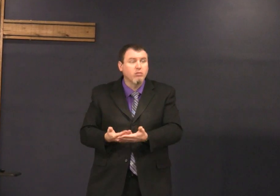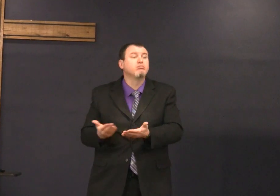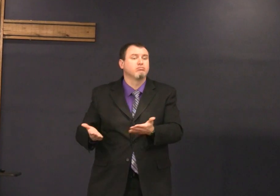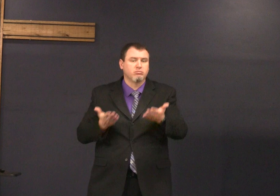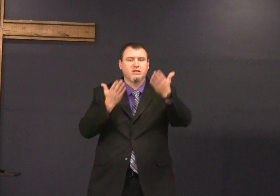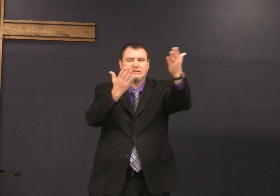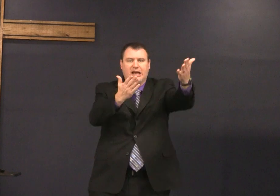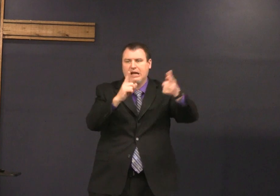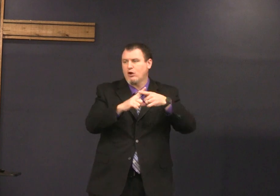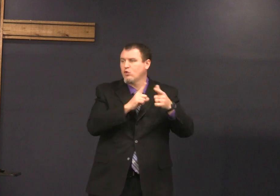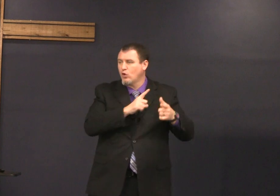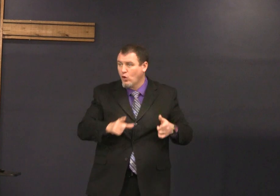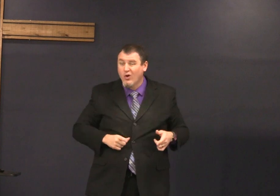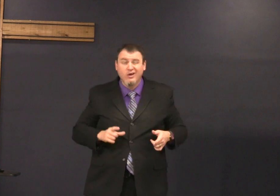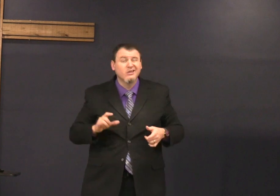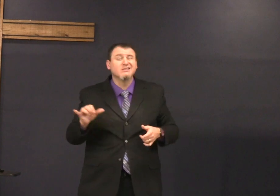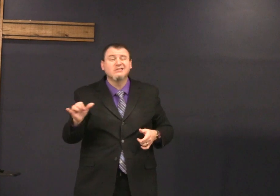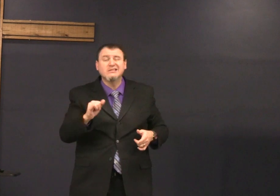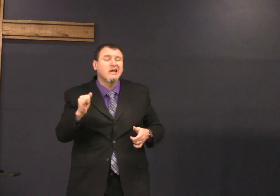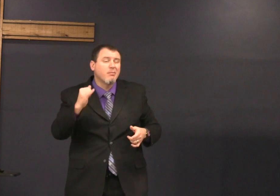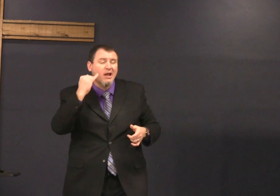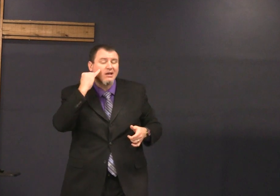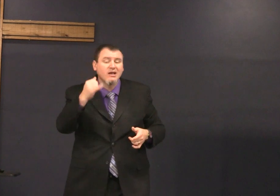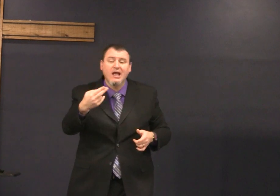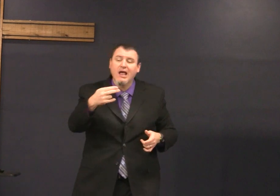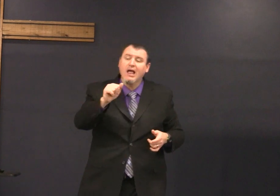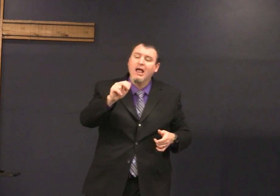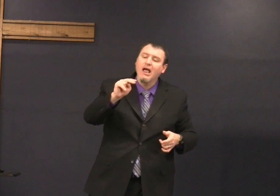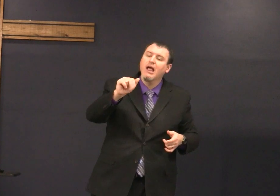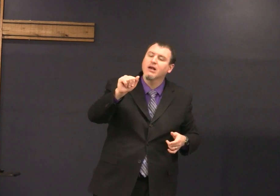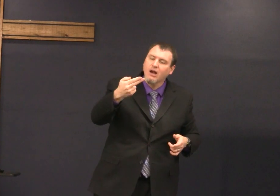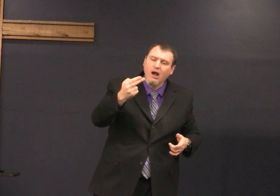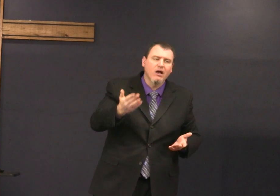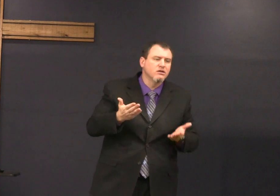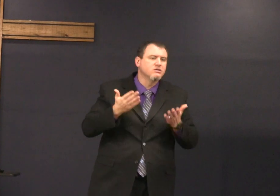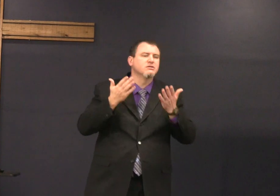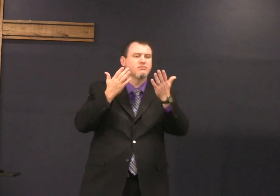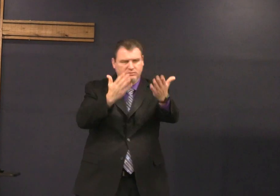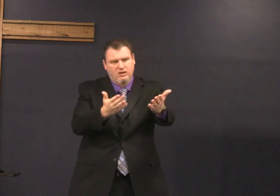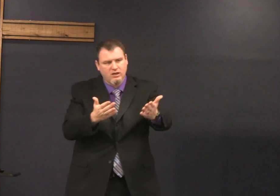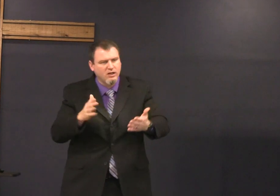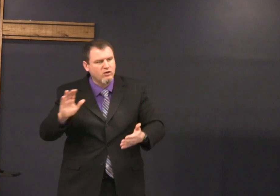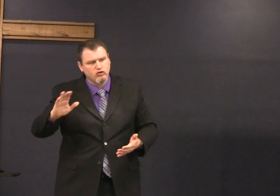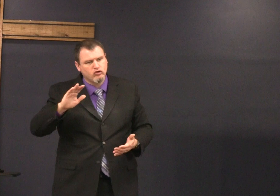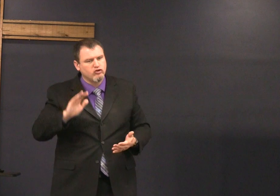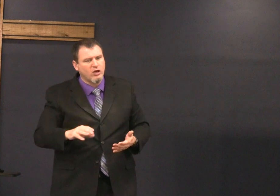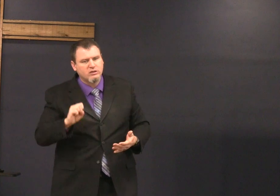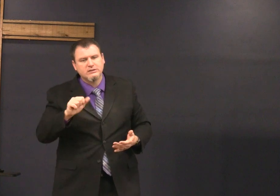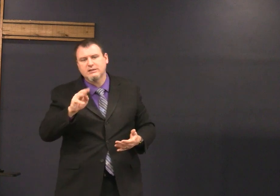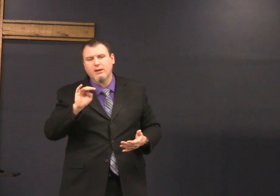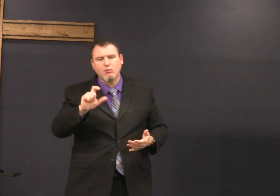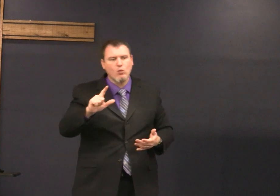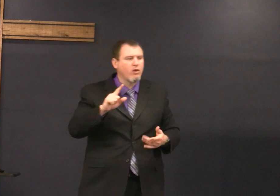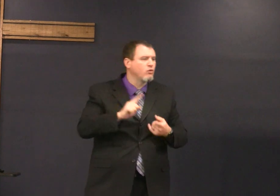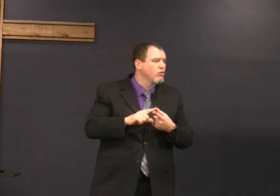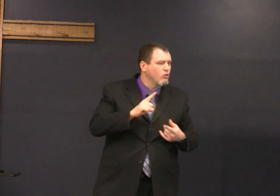Lord and so they brought their son to uh to the Lord and and Hannah offered